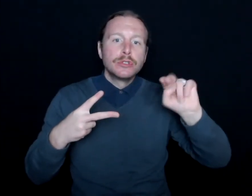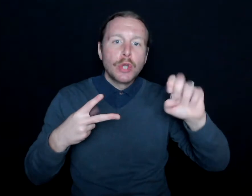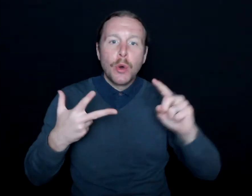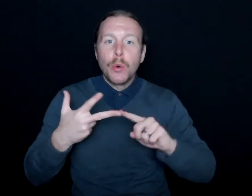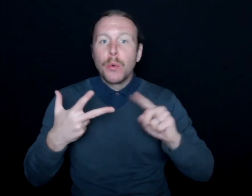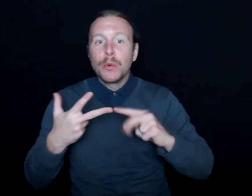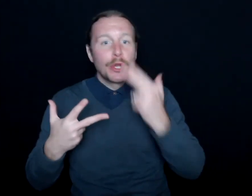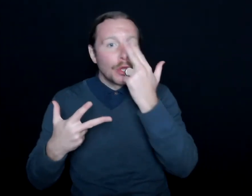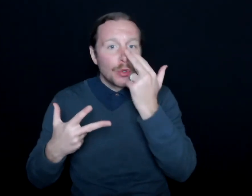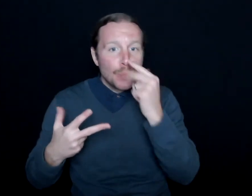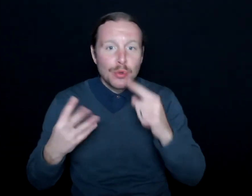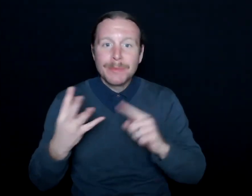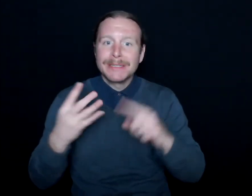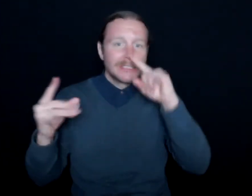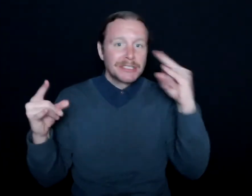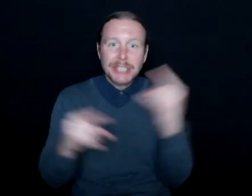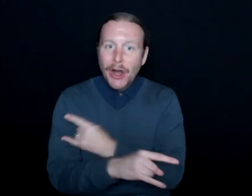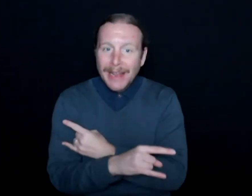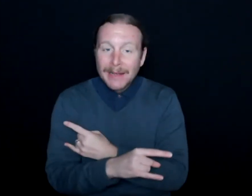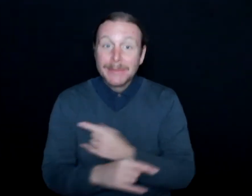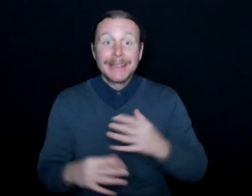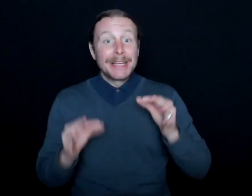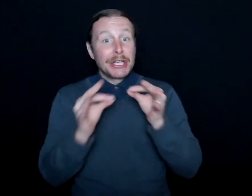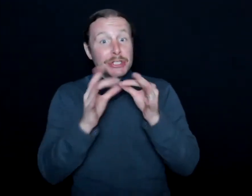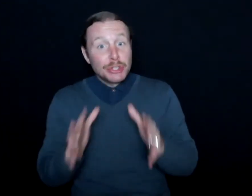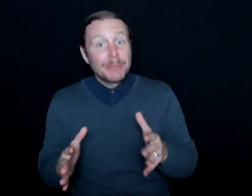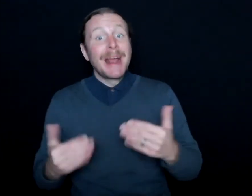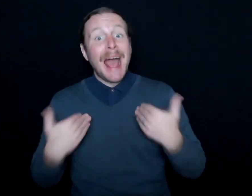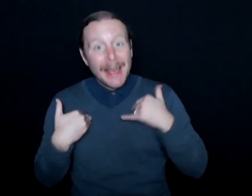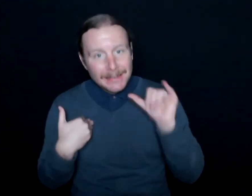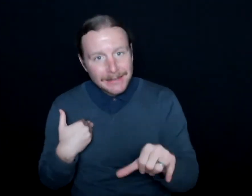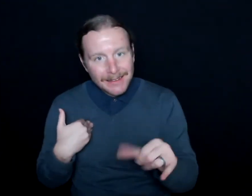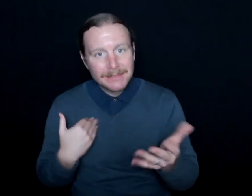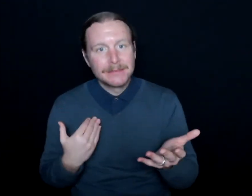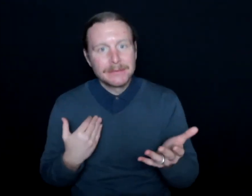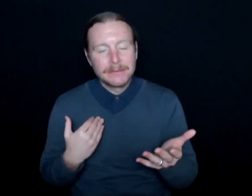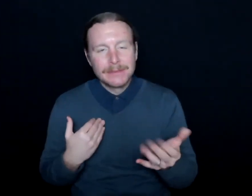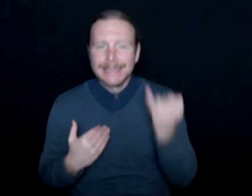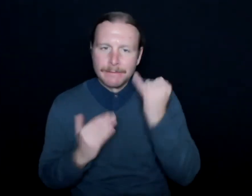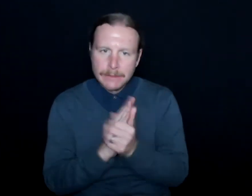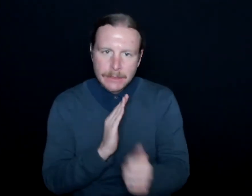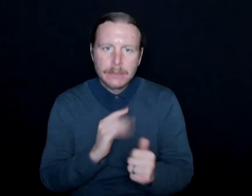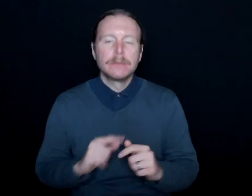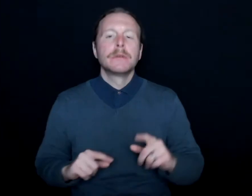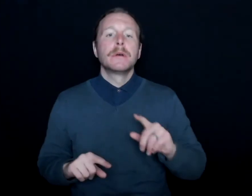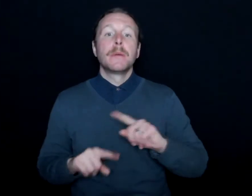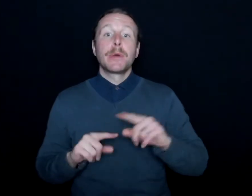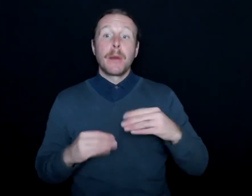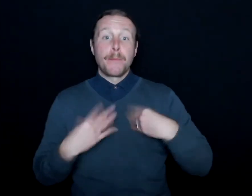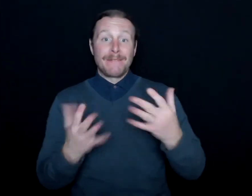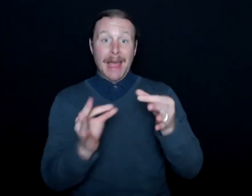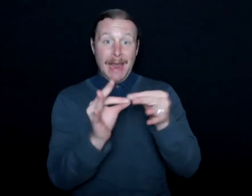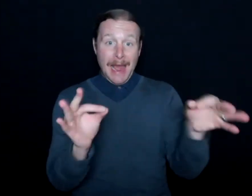sarcasm, which sign language interpreting does. And I think, when we provide captions as well as